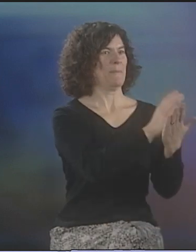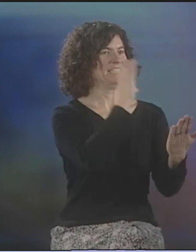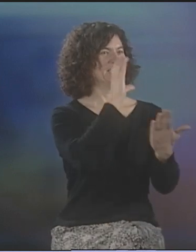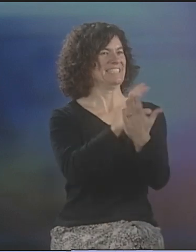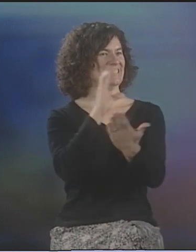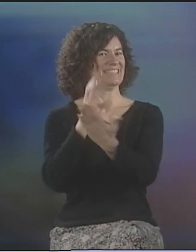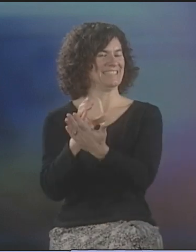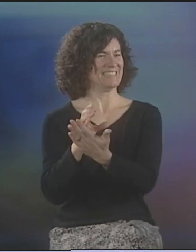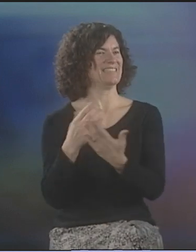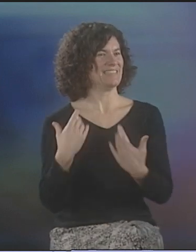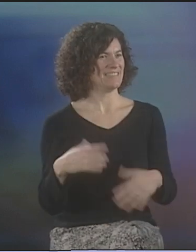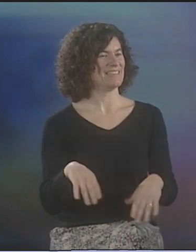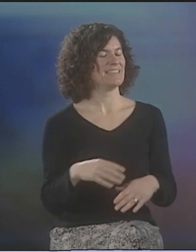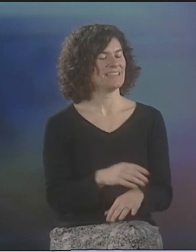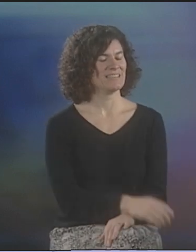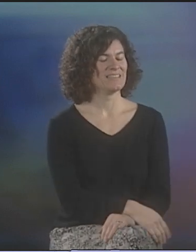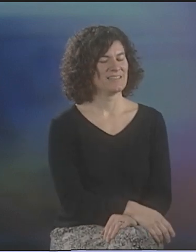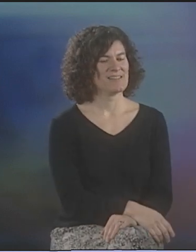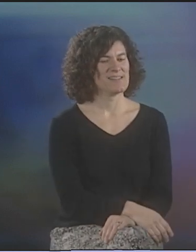THOSE IMAGES, THAT ICONICITY.